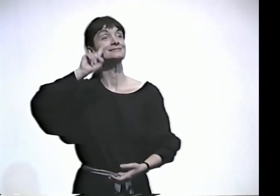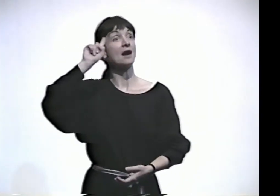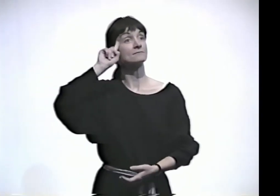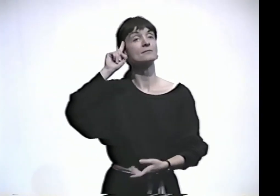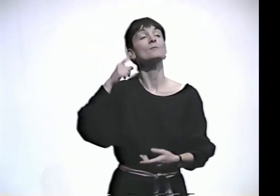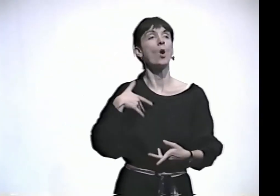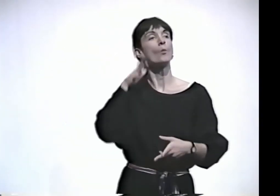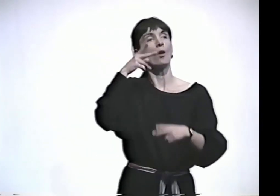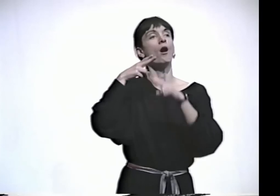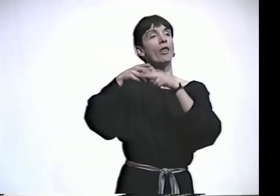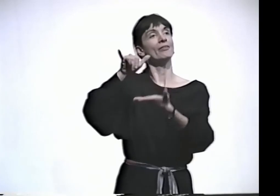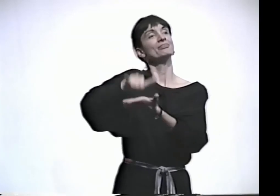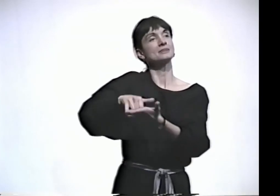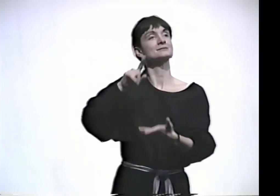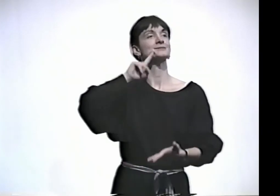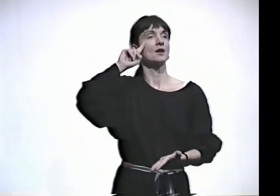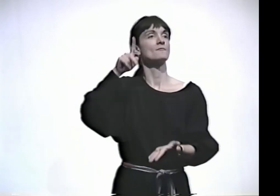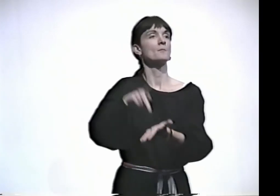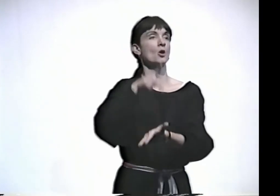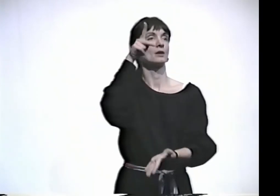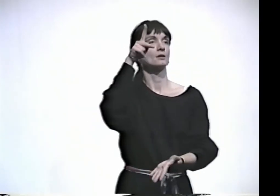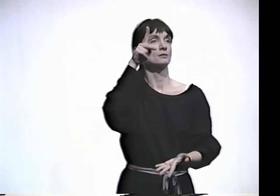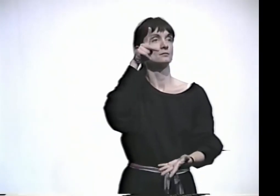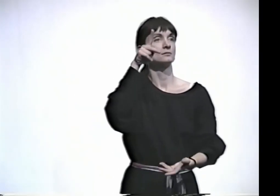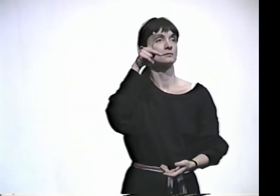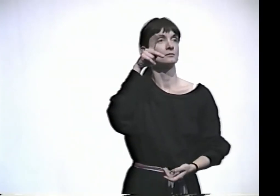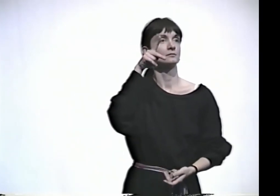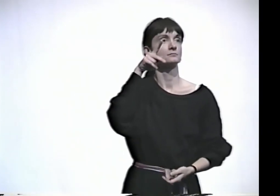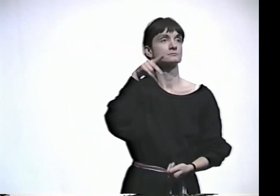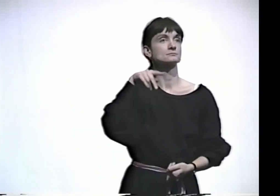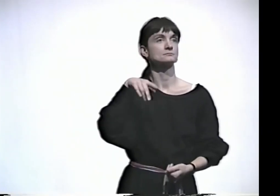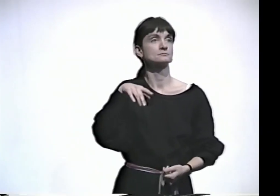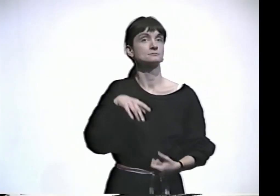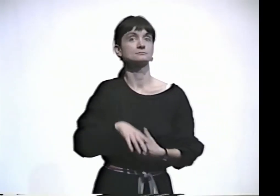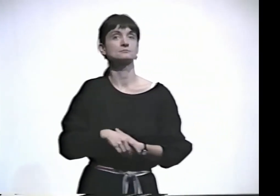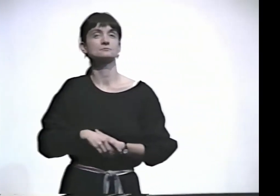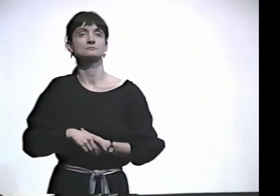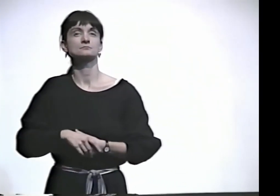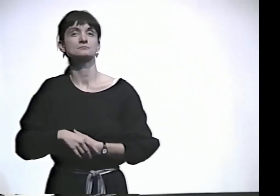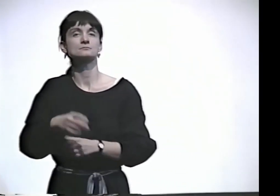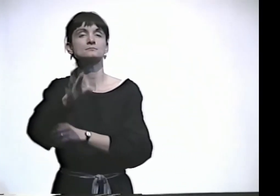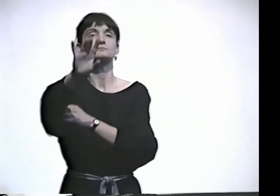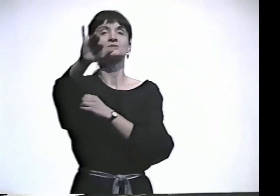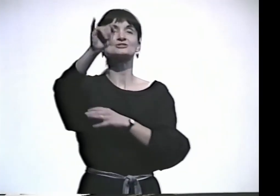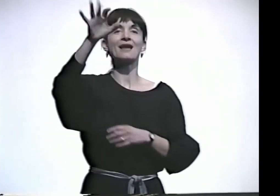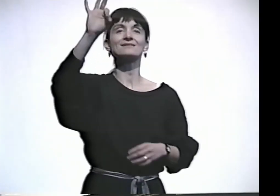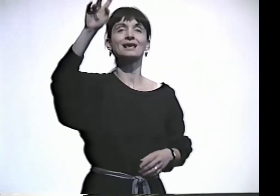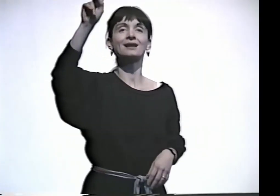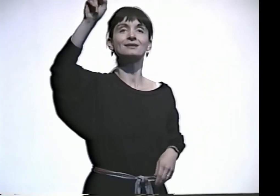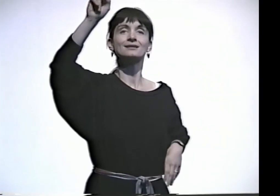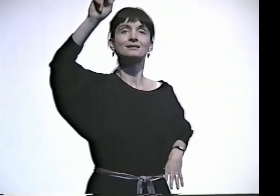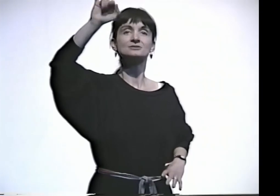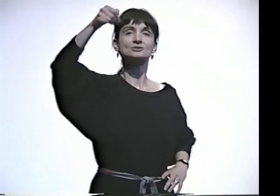I HAVE ONE POEM RELATED TO DEAFNESS. I GUESS I WOULD CALL THAT DEAF POETRY.